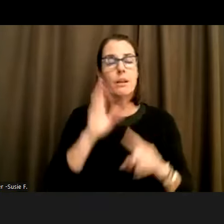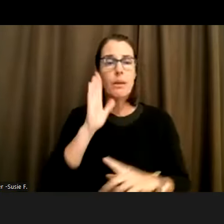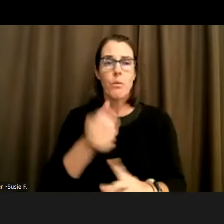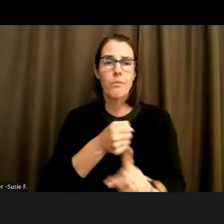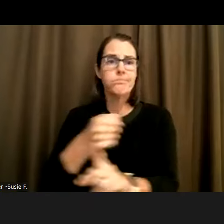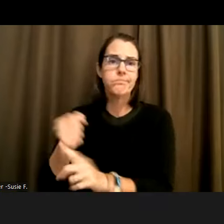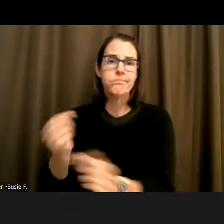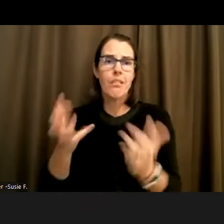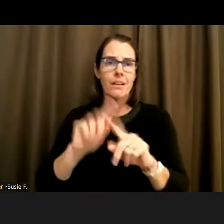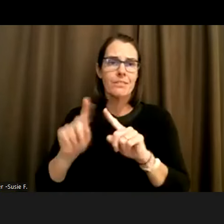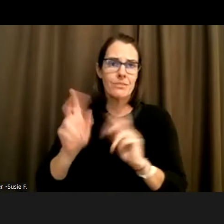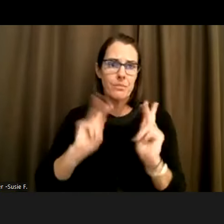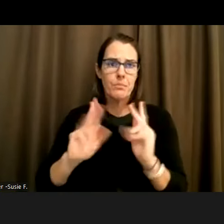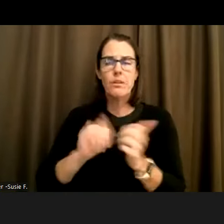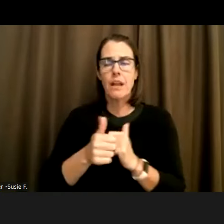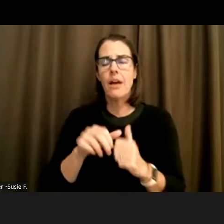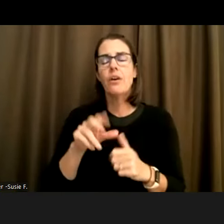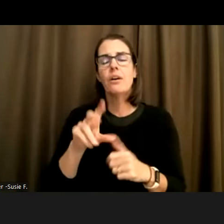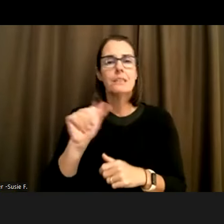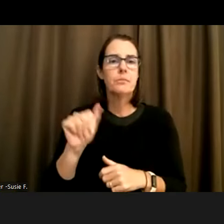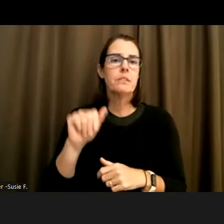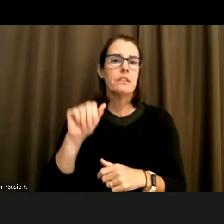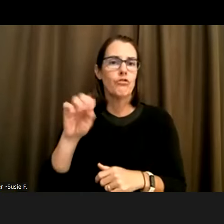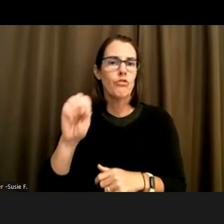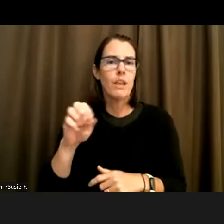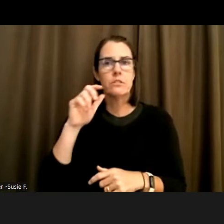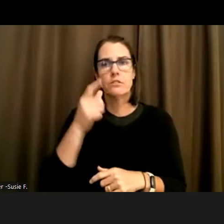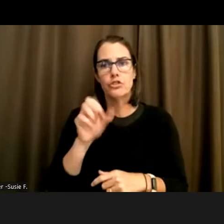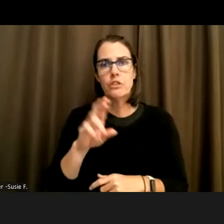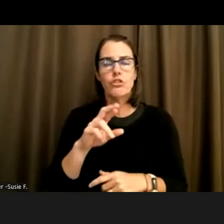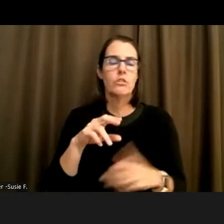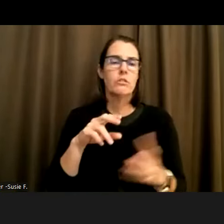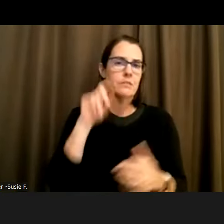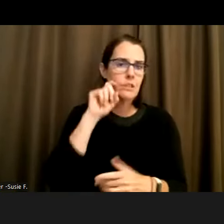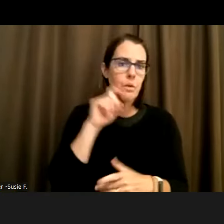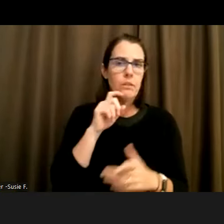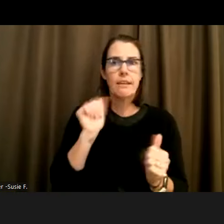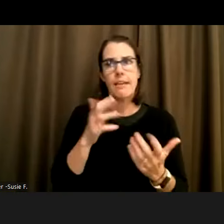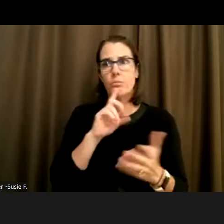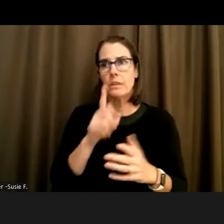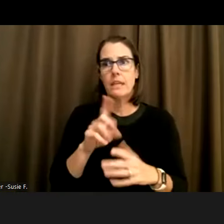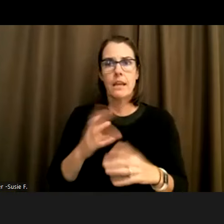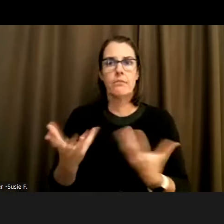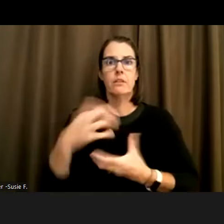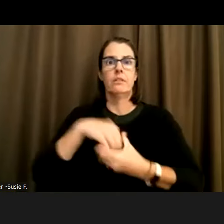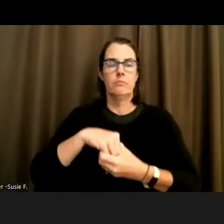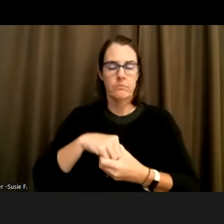lives on how disability, race, gender and sexuality can all come together. And so for me specifically in housing and the way that like.